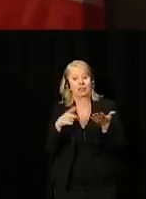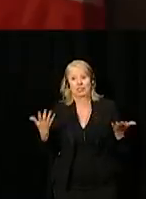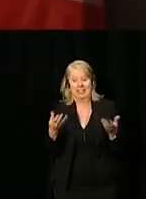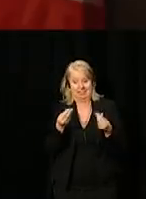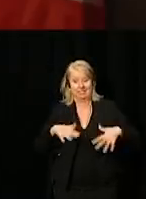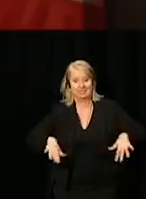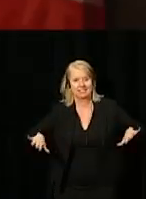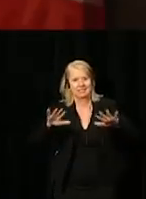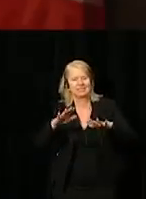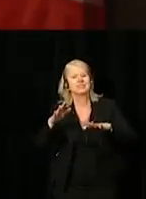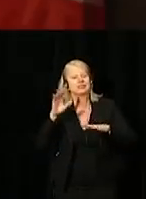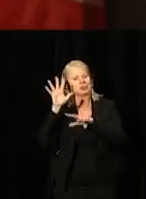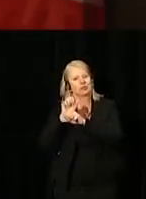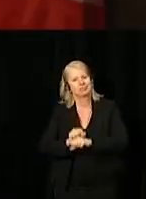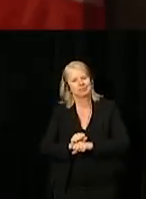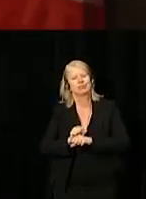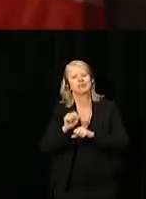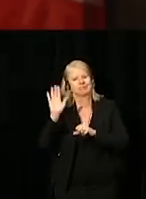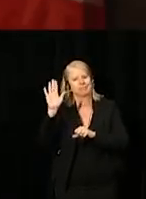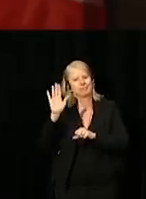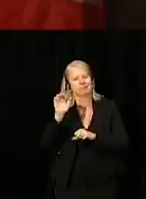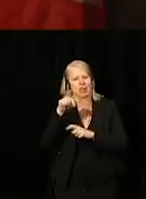the traditional unseated territory of the Algonquin people.